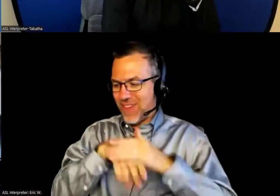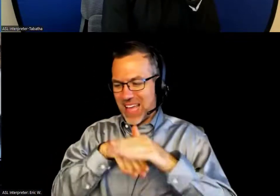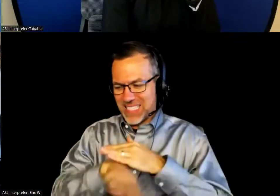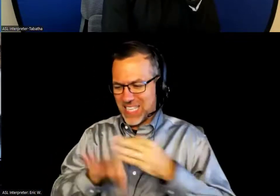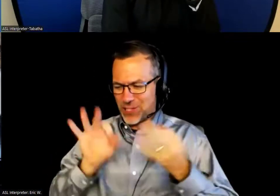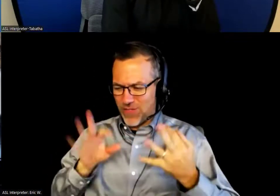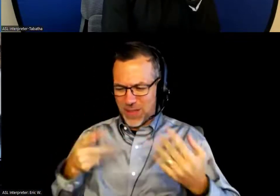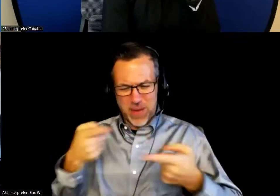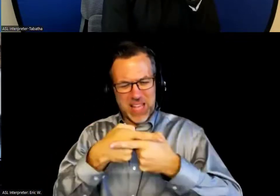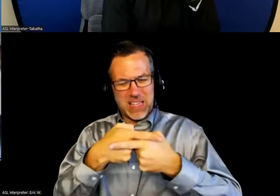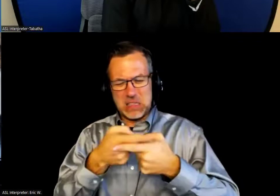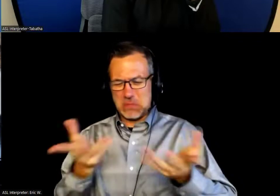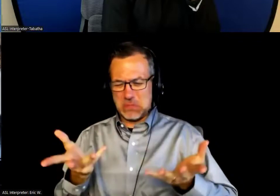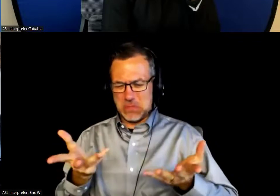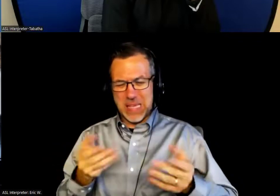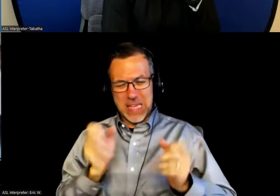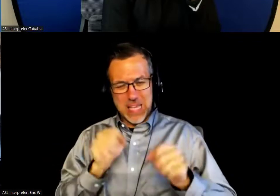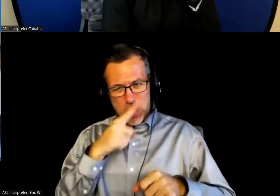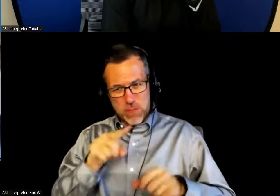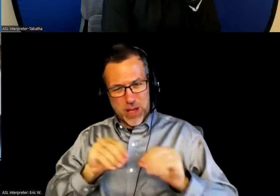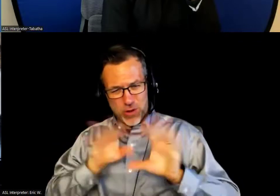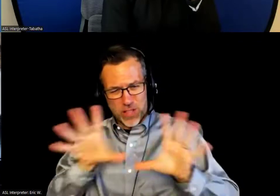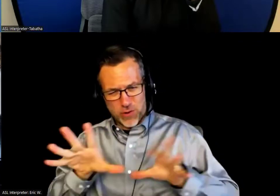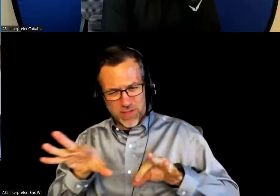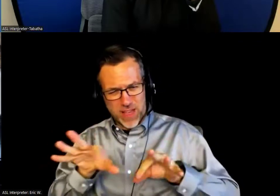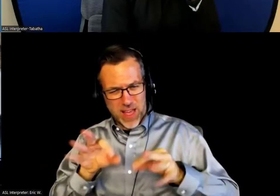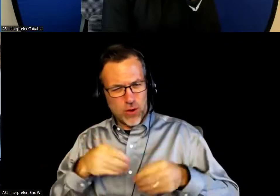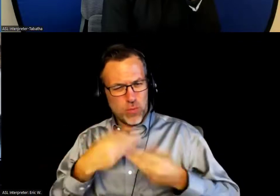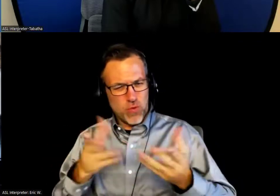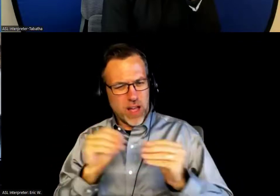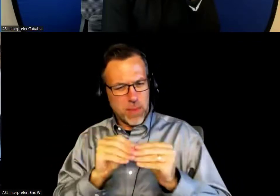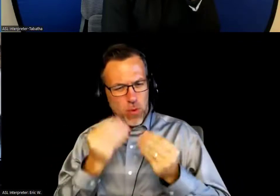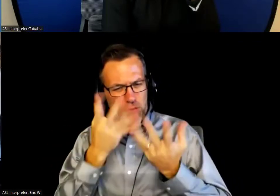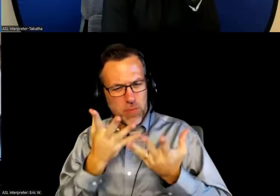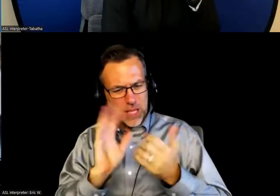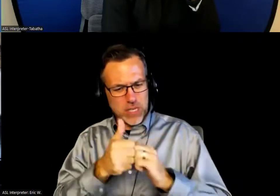Can you clarify or provide more information on how to get any type of feedback on application